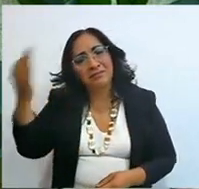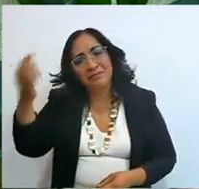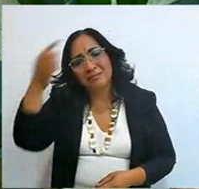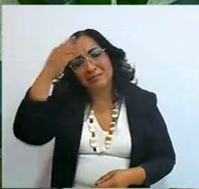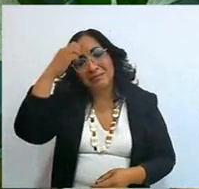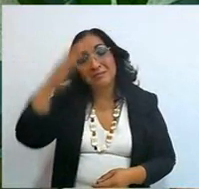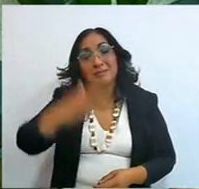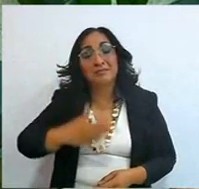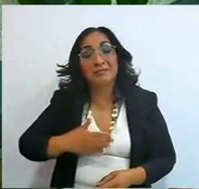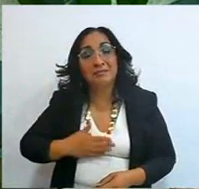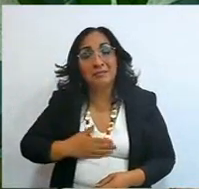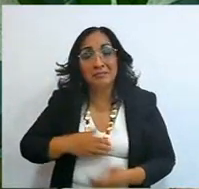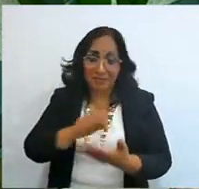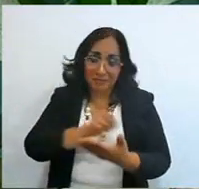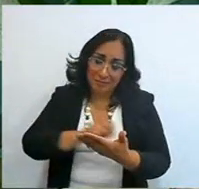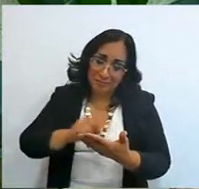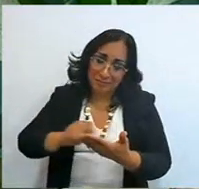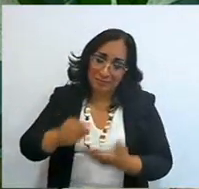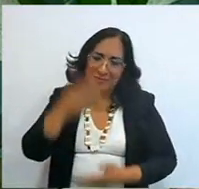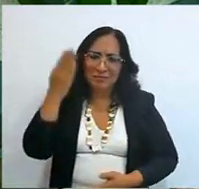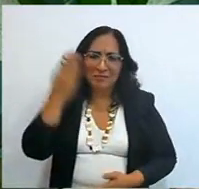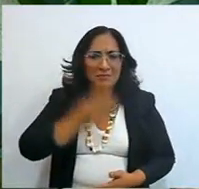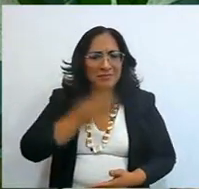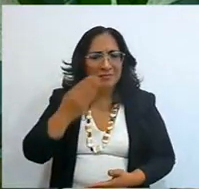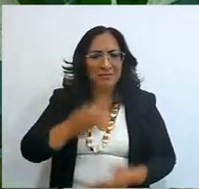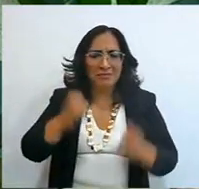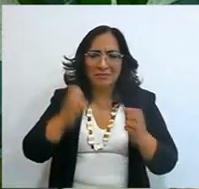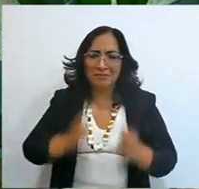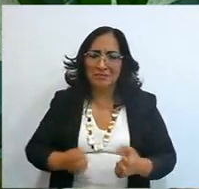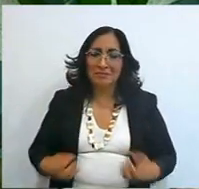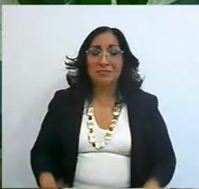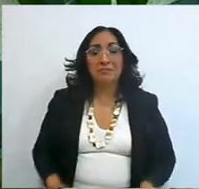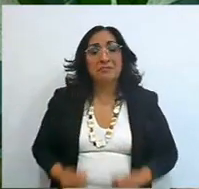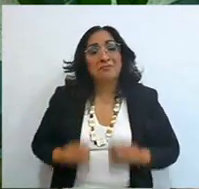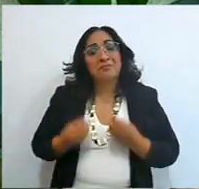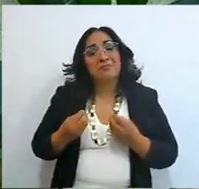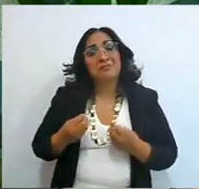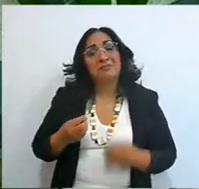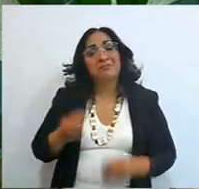scrutinize my Word, because in it is eternal life,